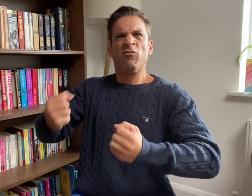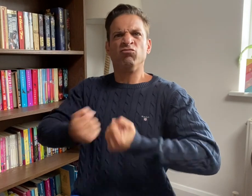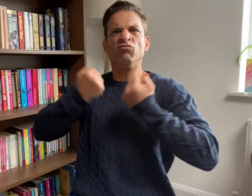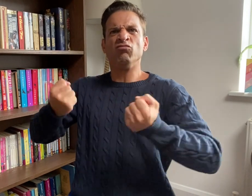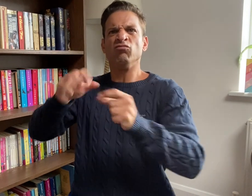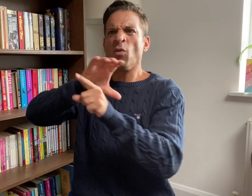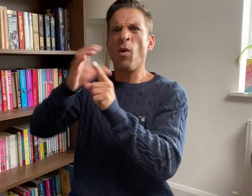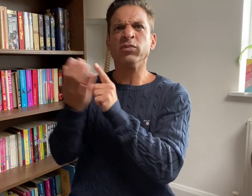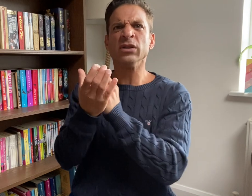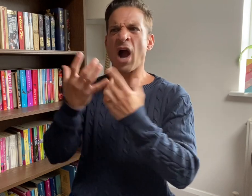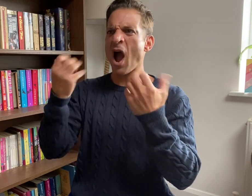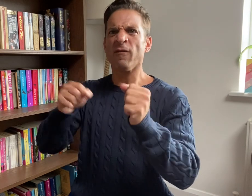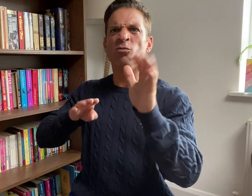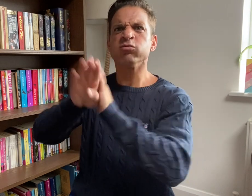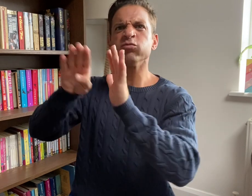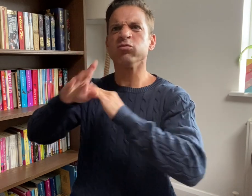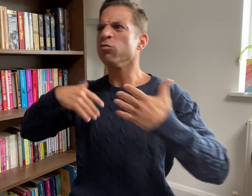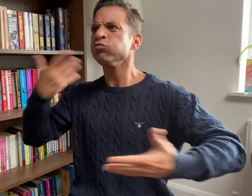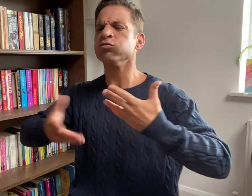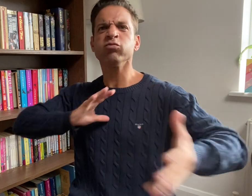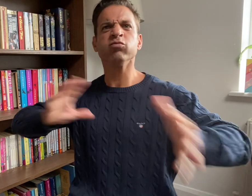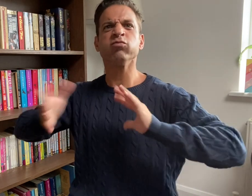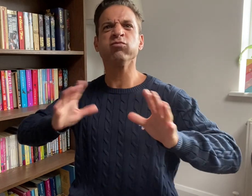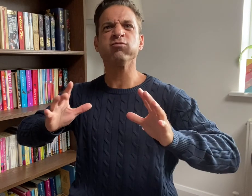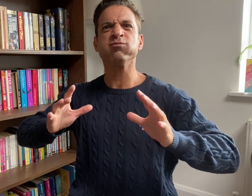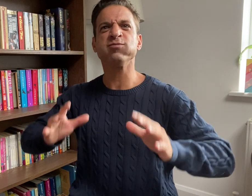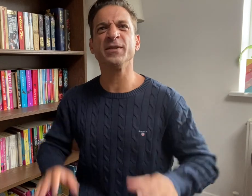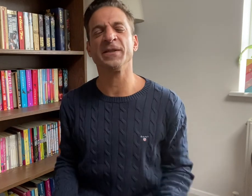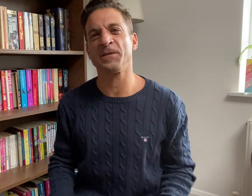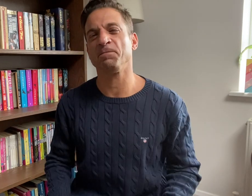filled with potential.